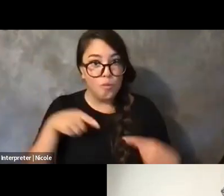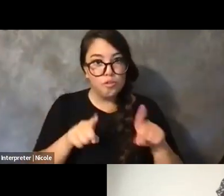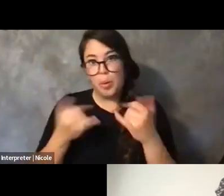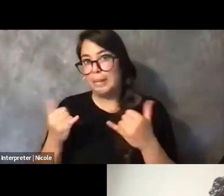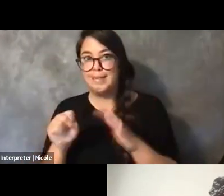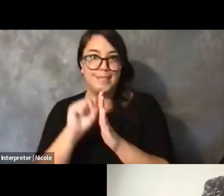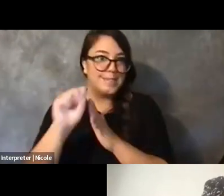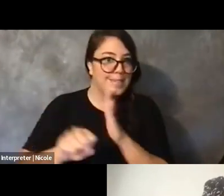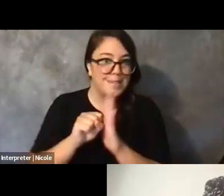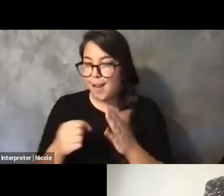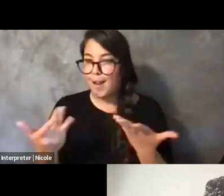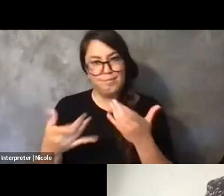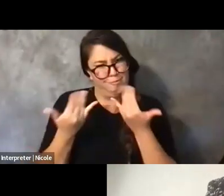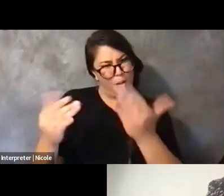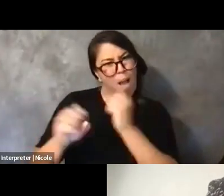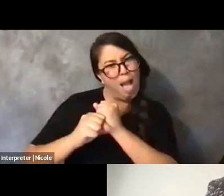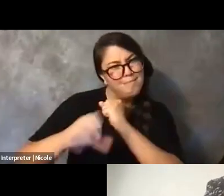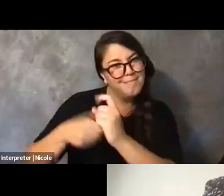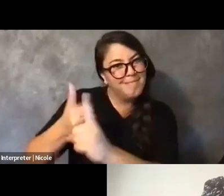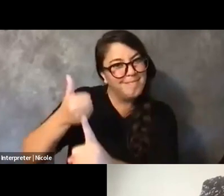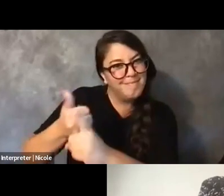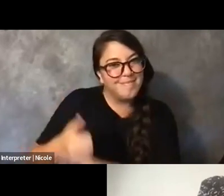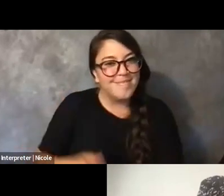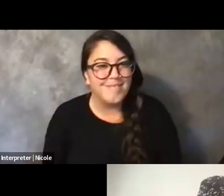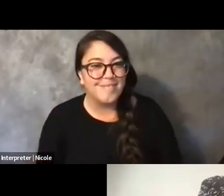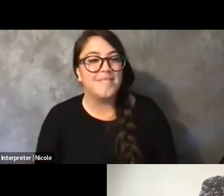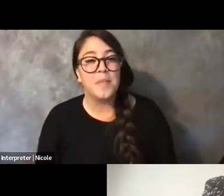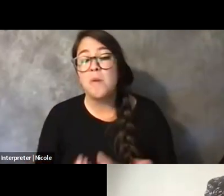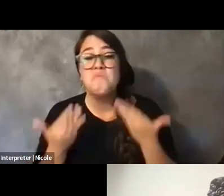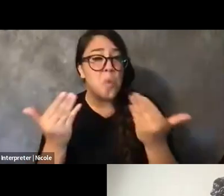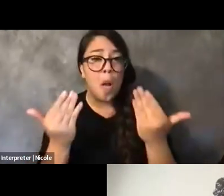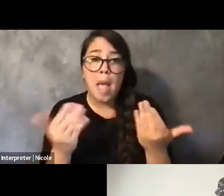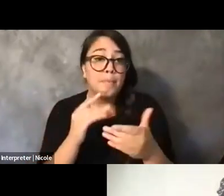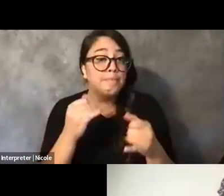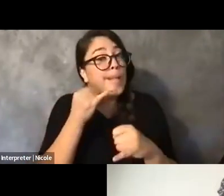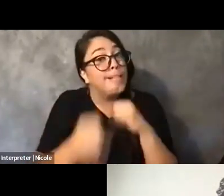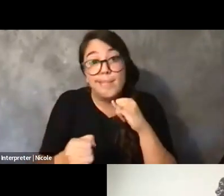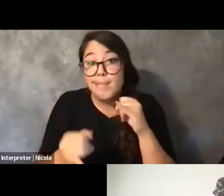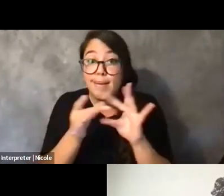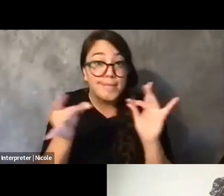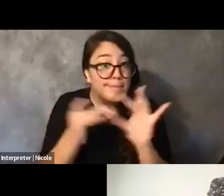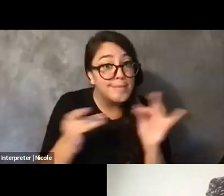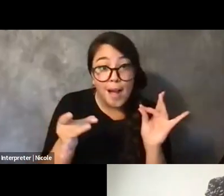So please, yeah, close us out whatever you would like to say on scholar activism or anything